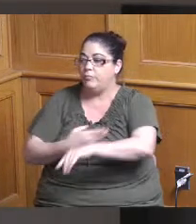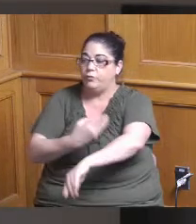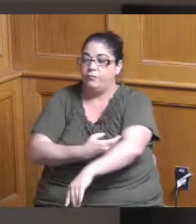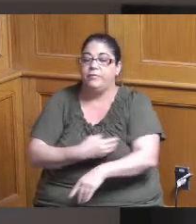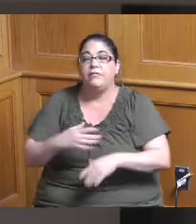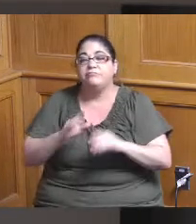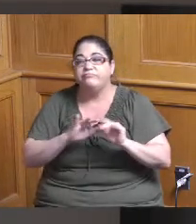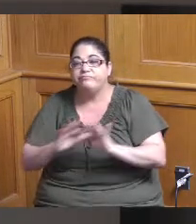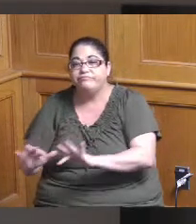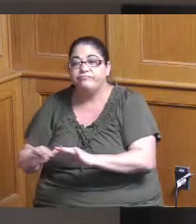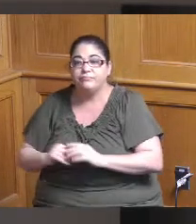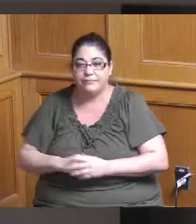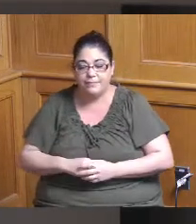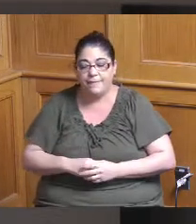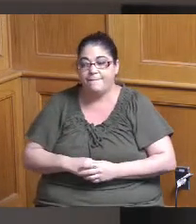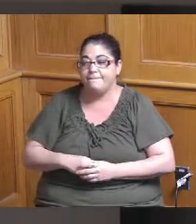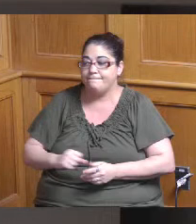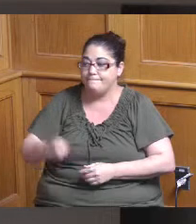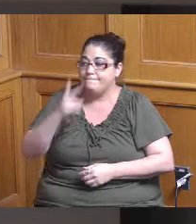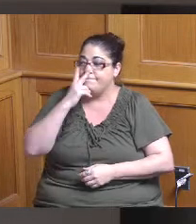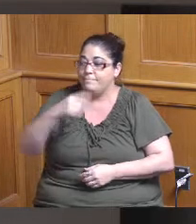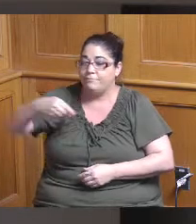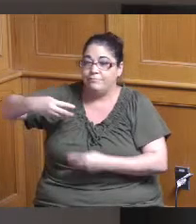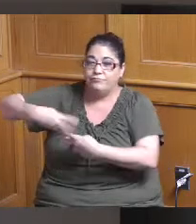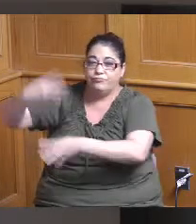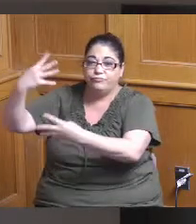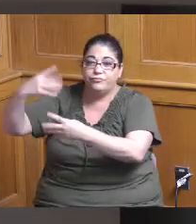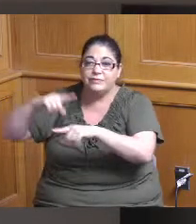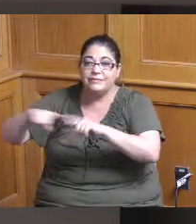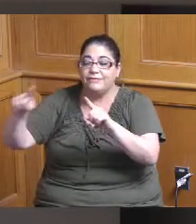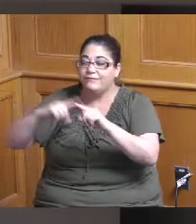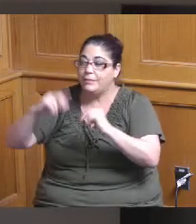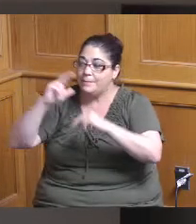and you can see here are all the property development and building improvement projects